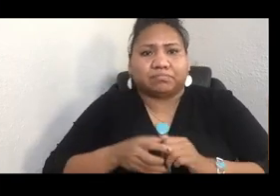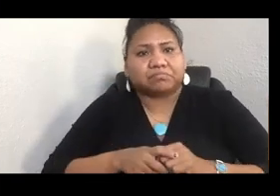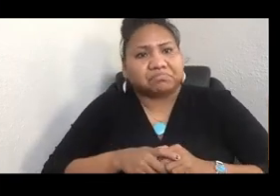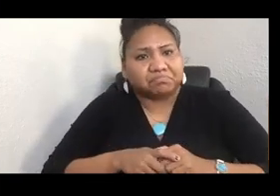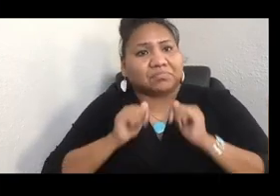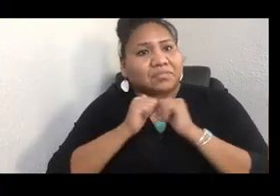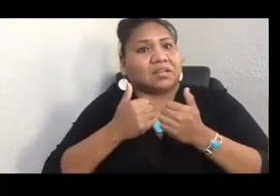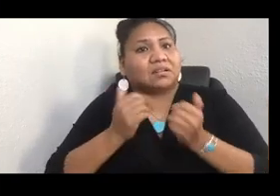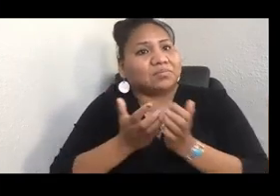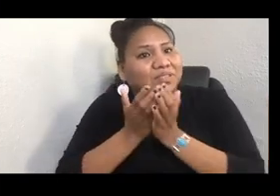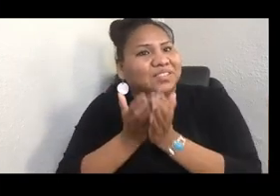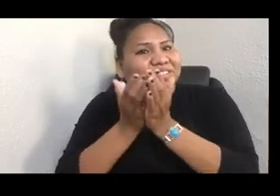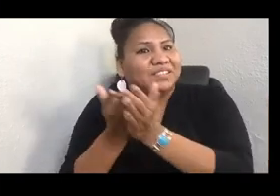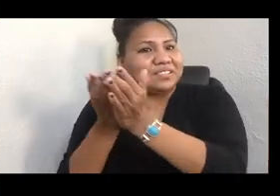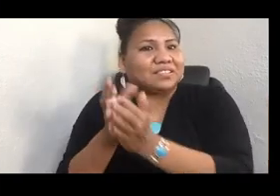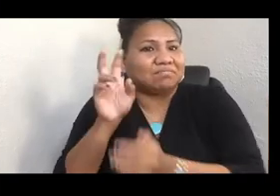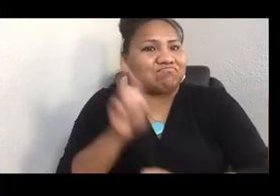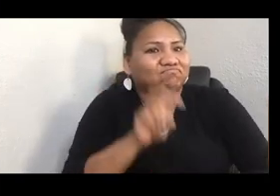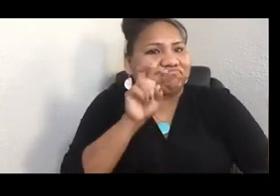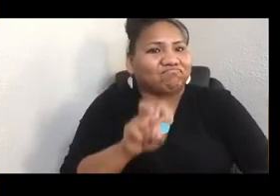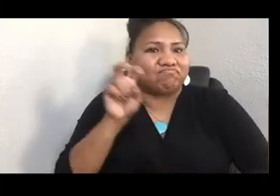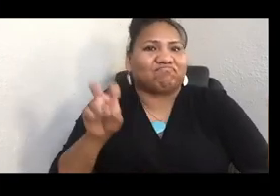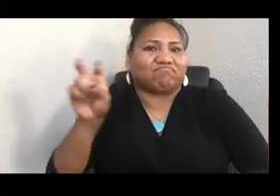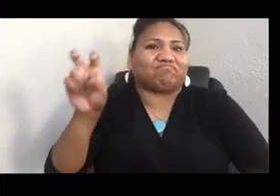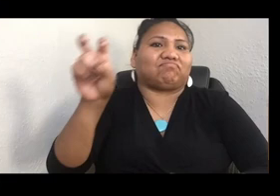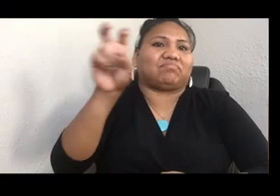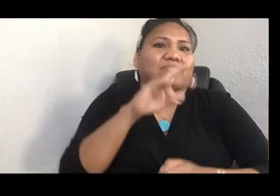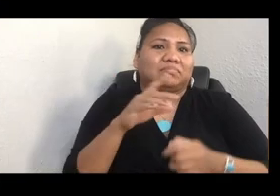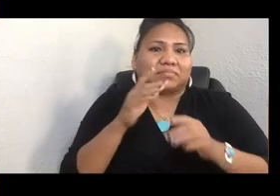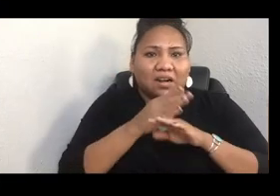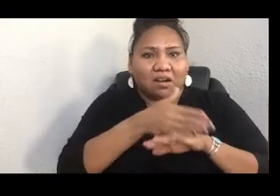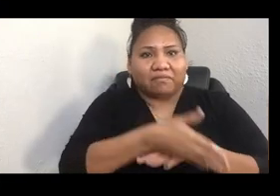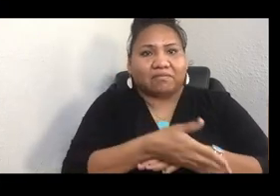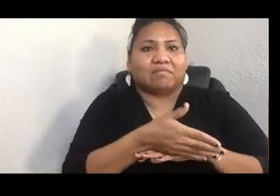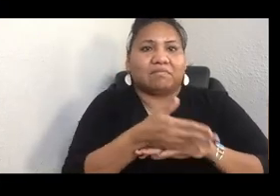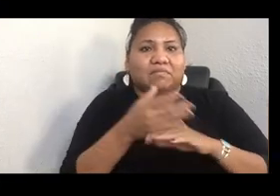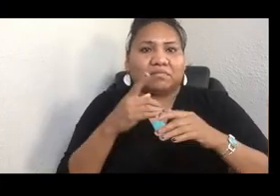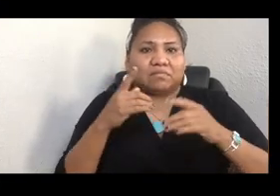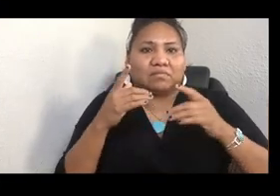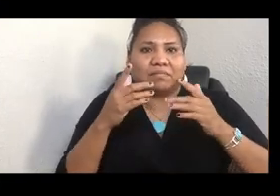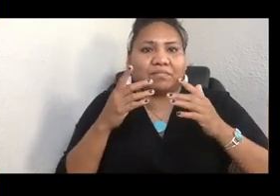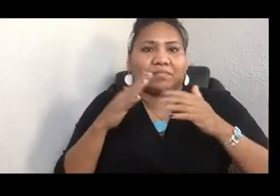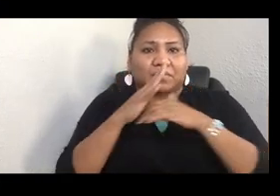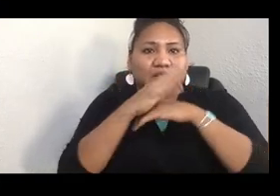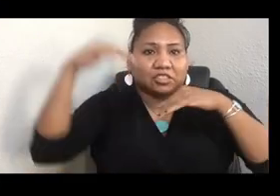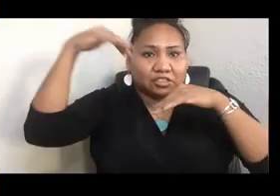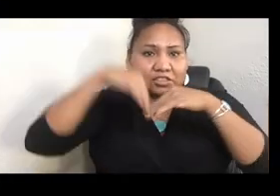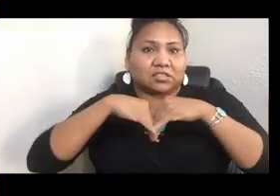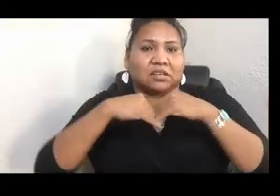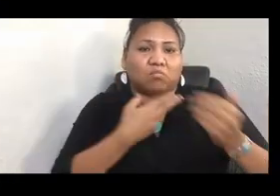You know, about how, right after the Indian Religious Freedom Act, the city of Seattle was celebrating 100 years of being a city, their centennial.